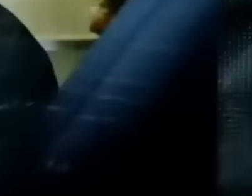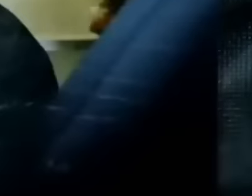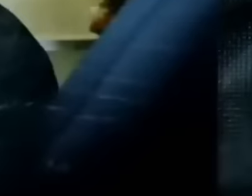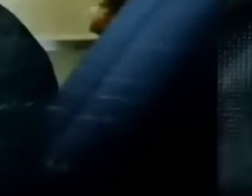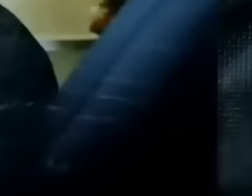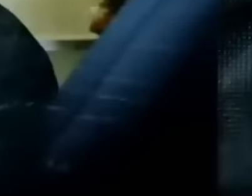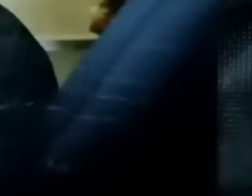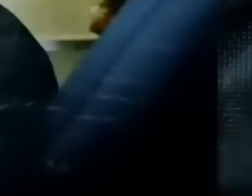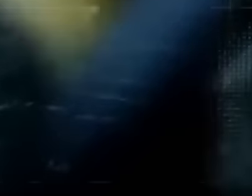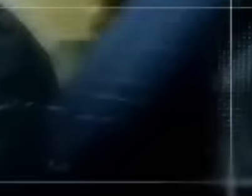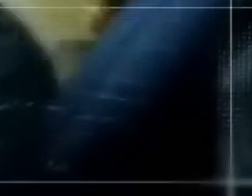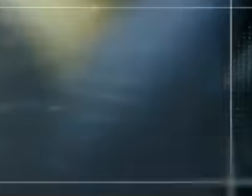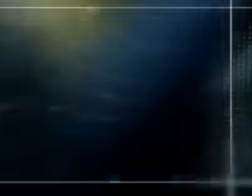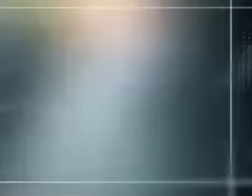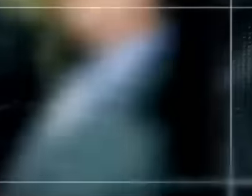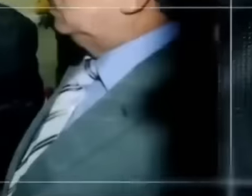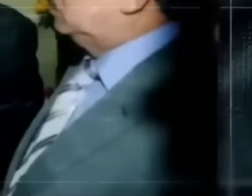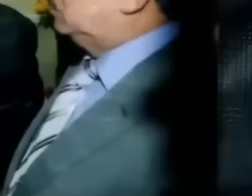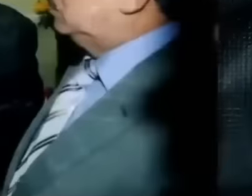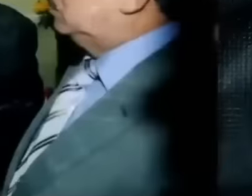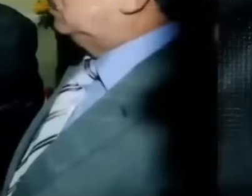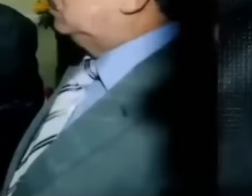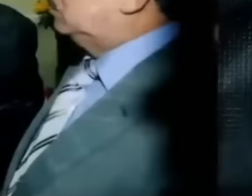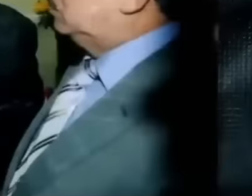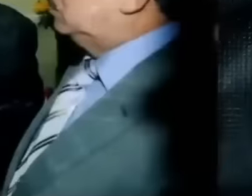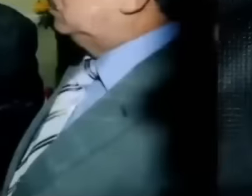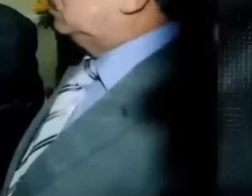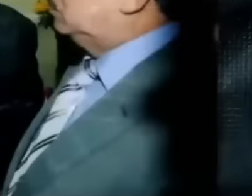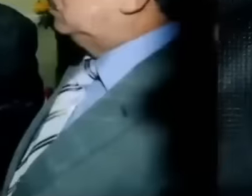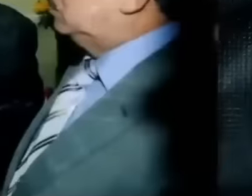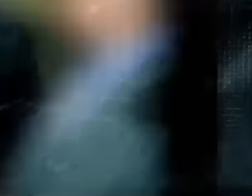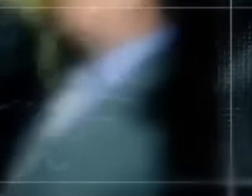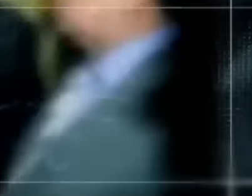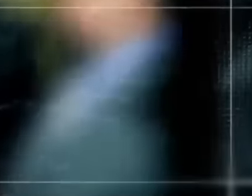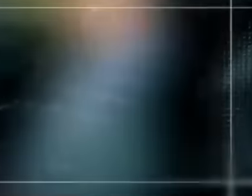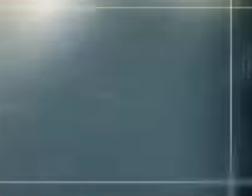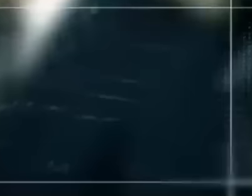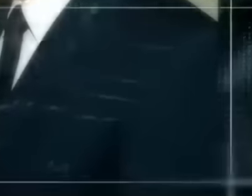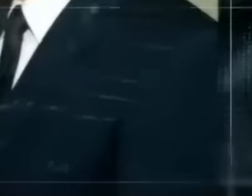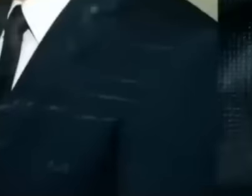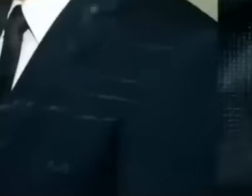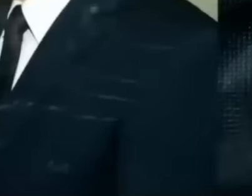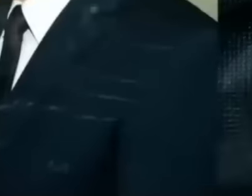Marín among many others among his most important visitors were the former United States attorney